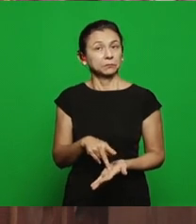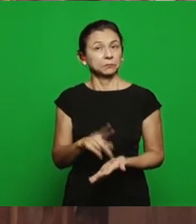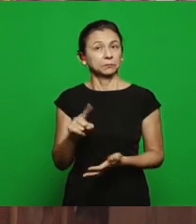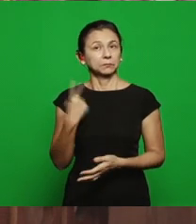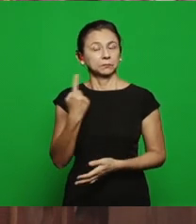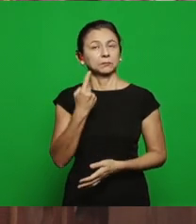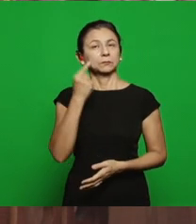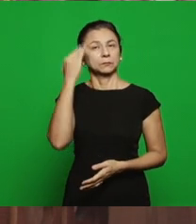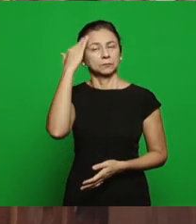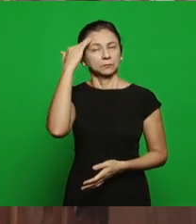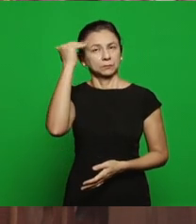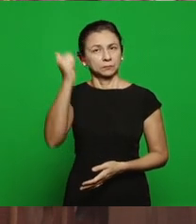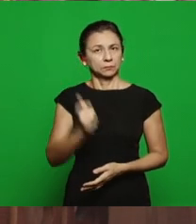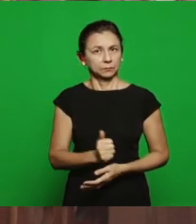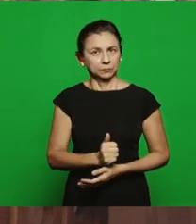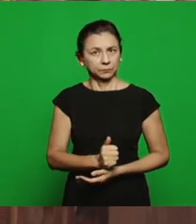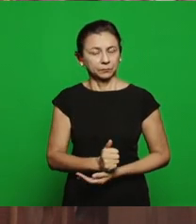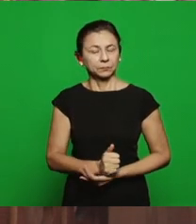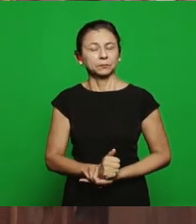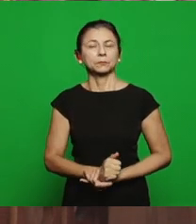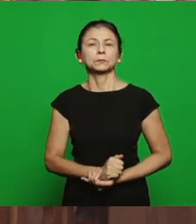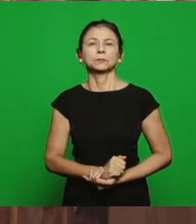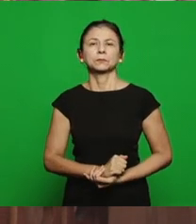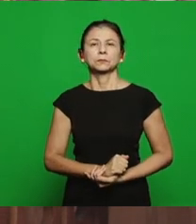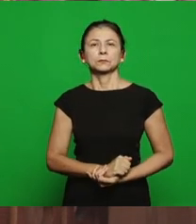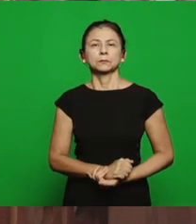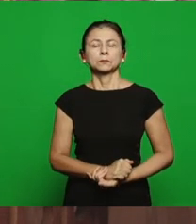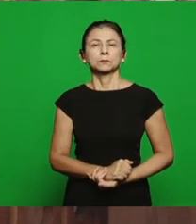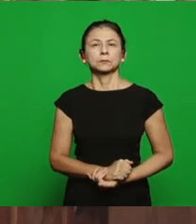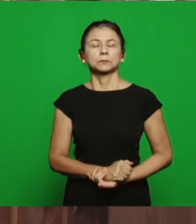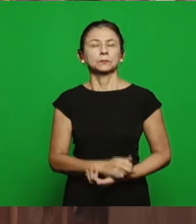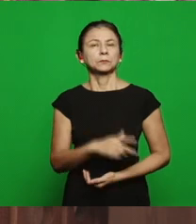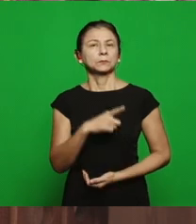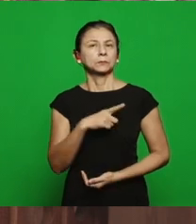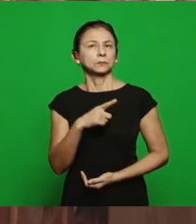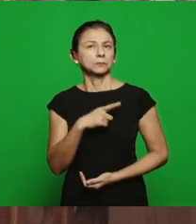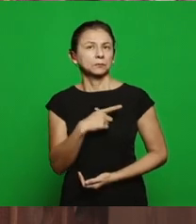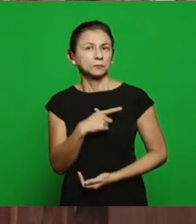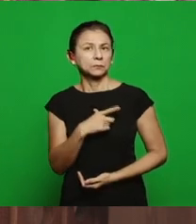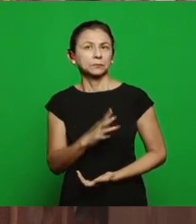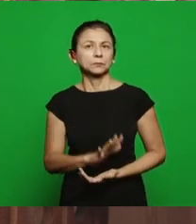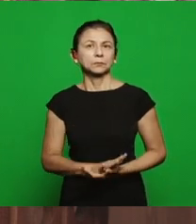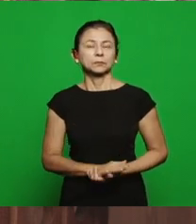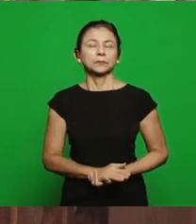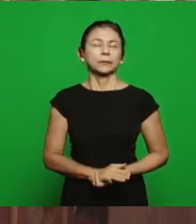that there is a passing line, we can say